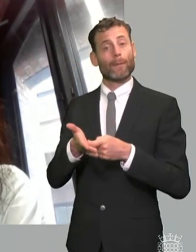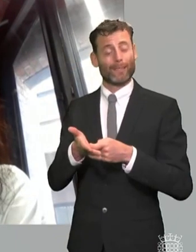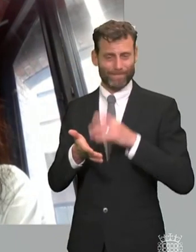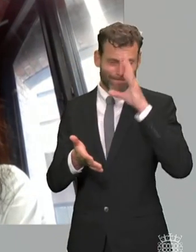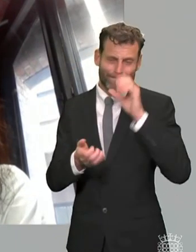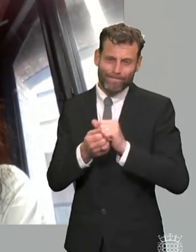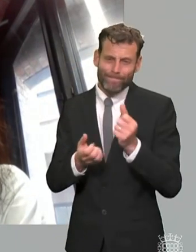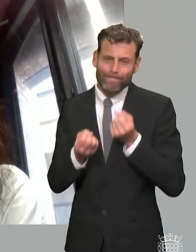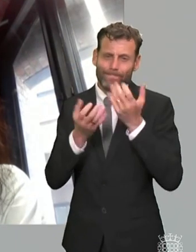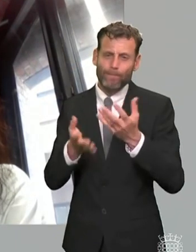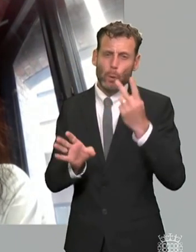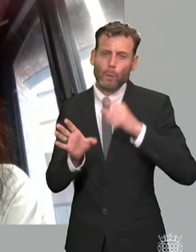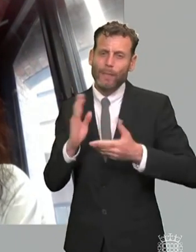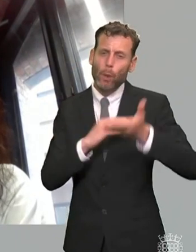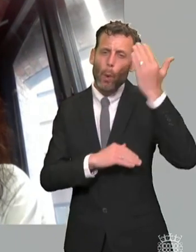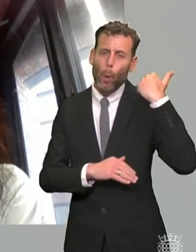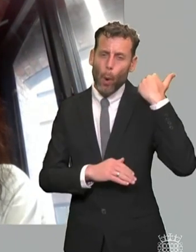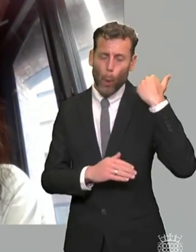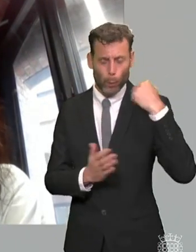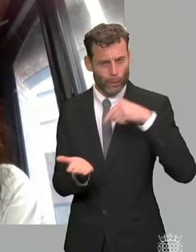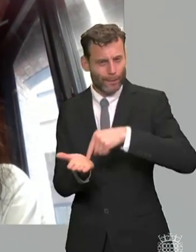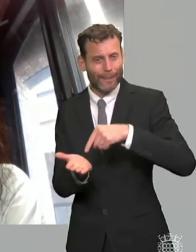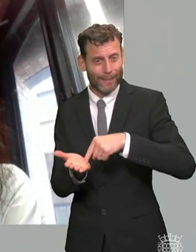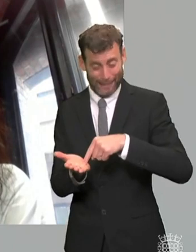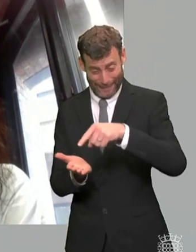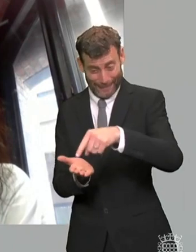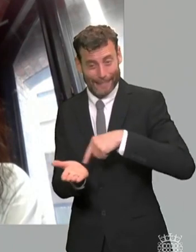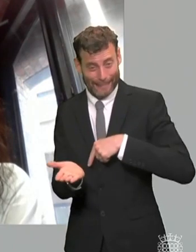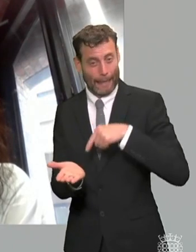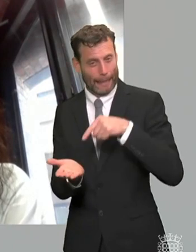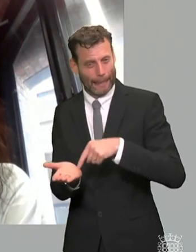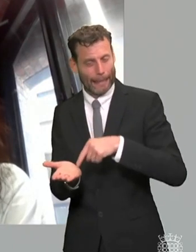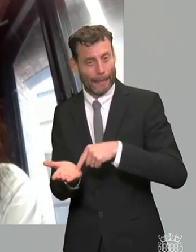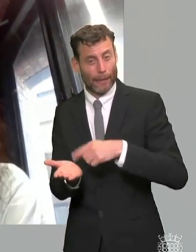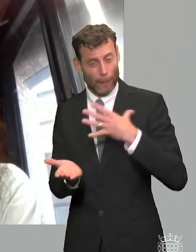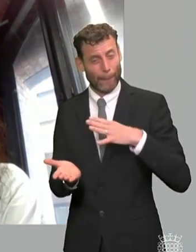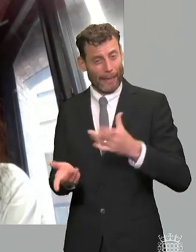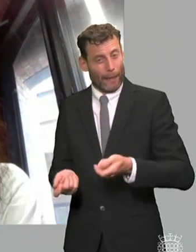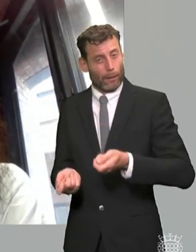looking at these things um some time ago so so i think that that the problems aren't new but